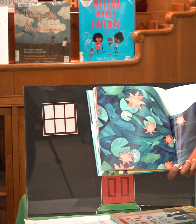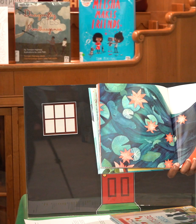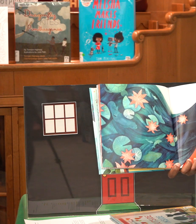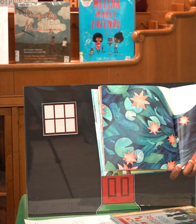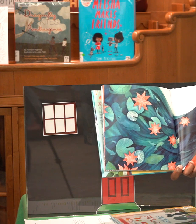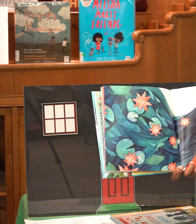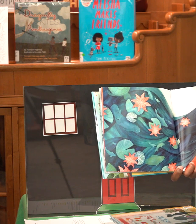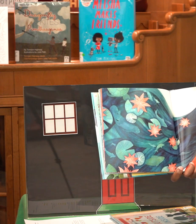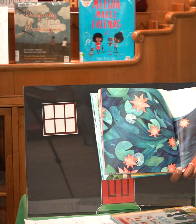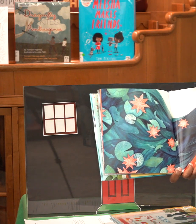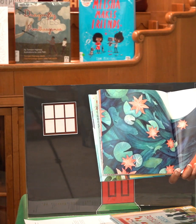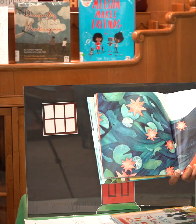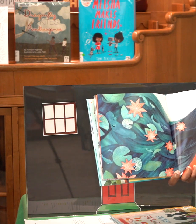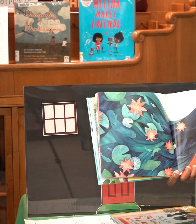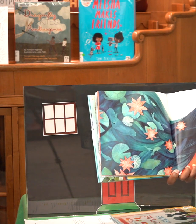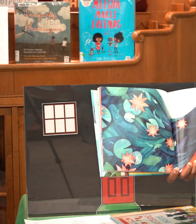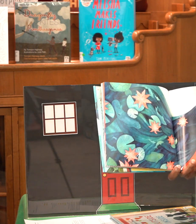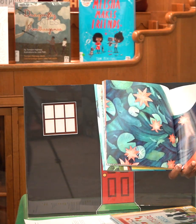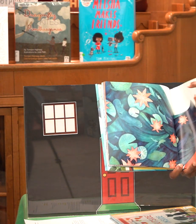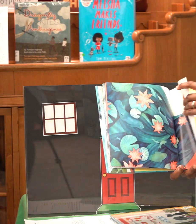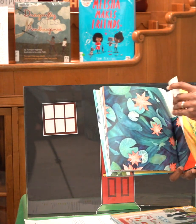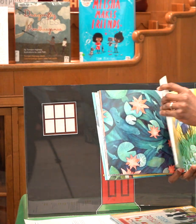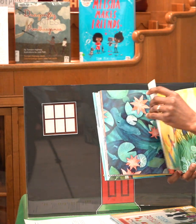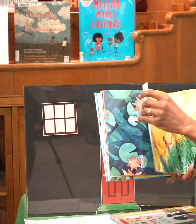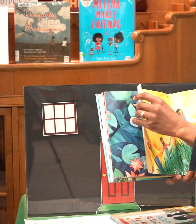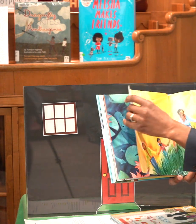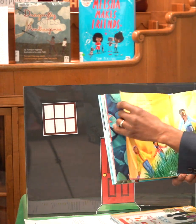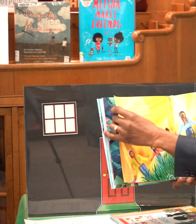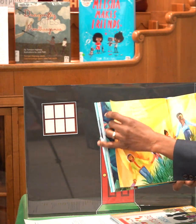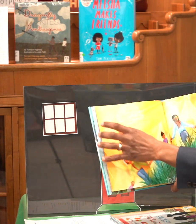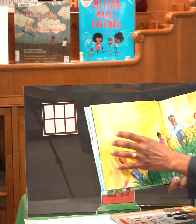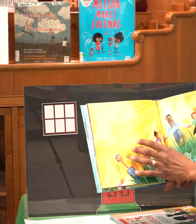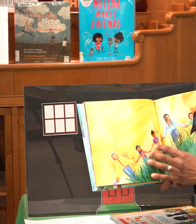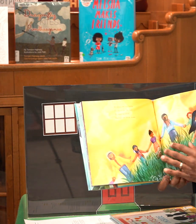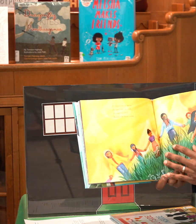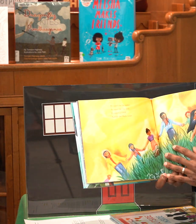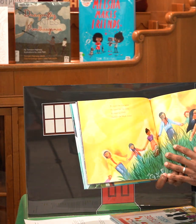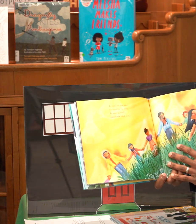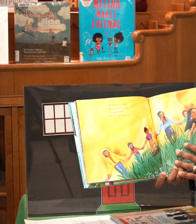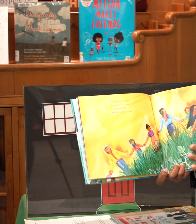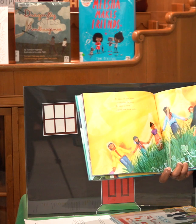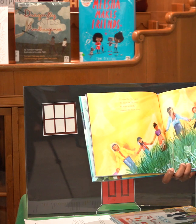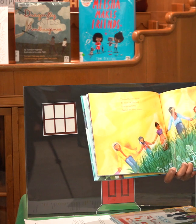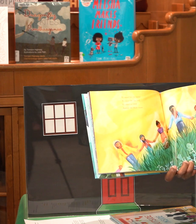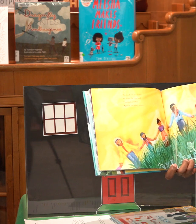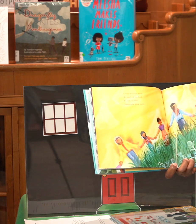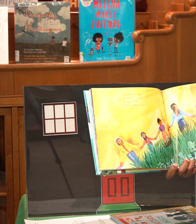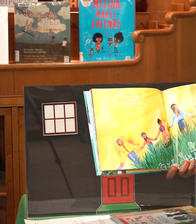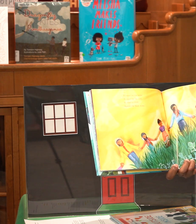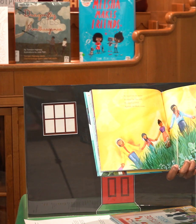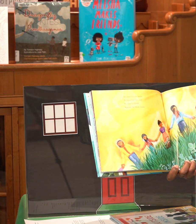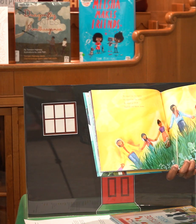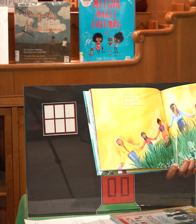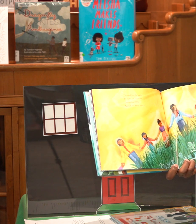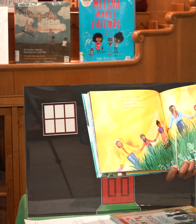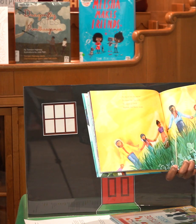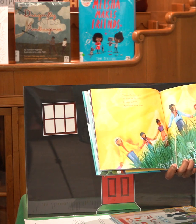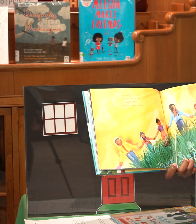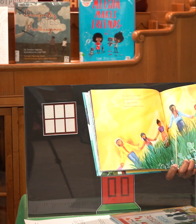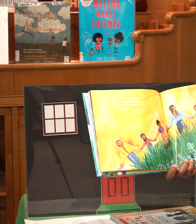i must rally my people together to stand for the water to stand for the land to stand as